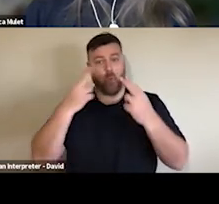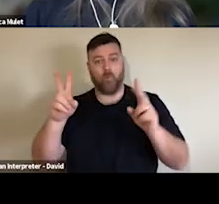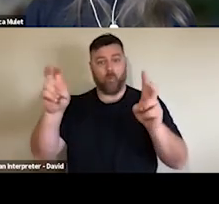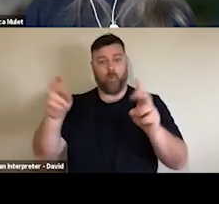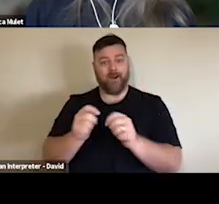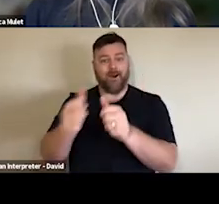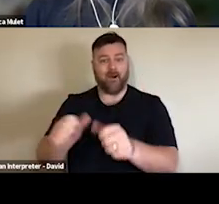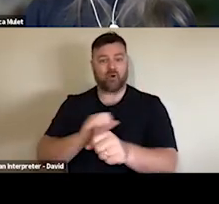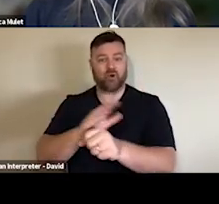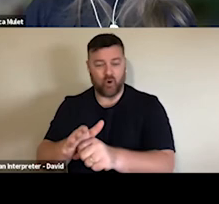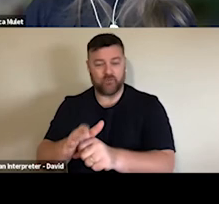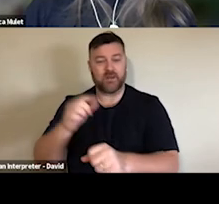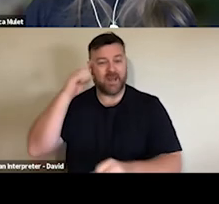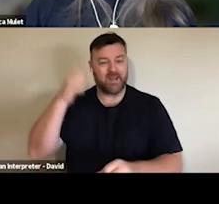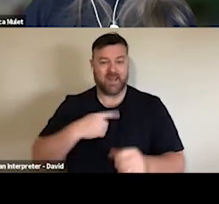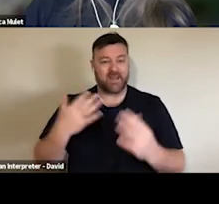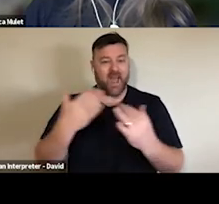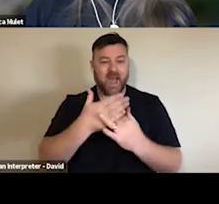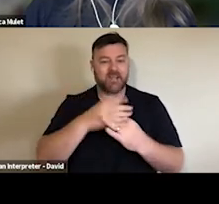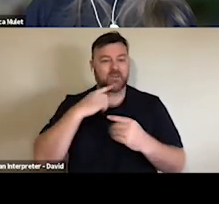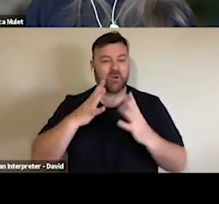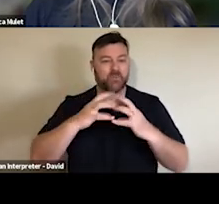Although digital programming certainly was a part of the landscape before COVID and there